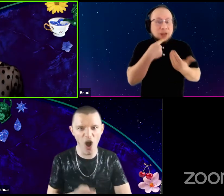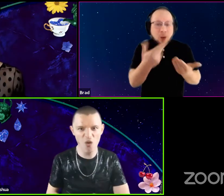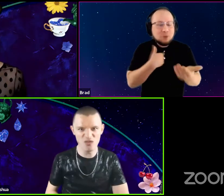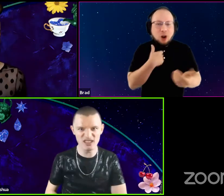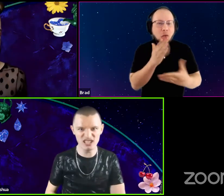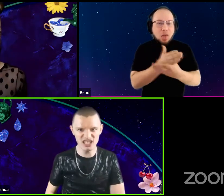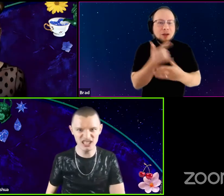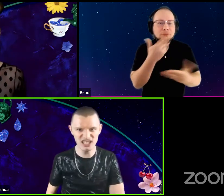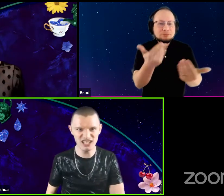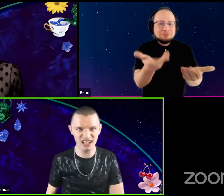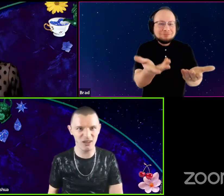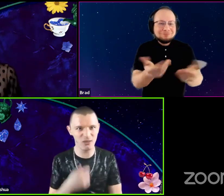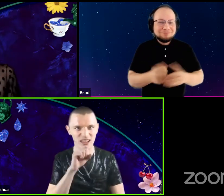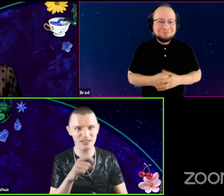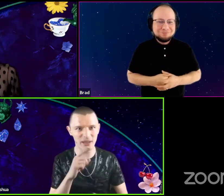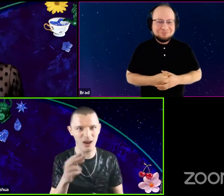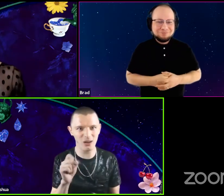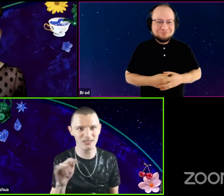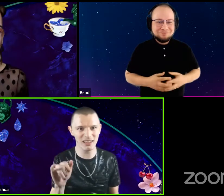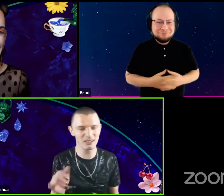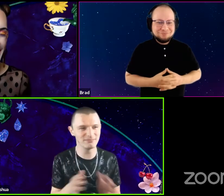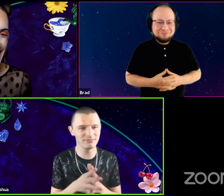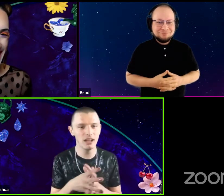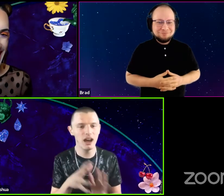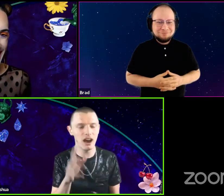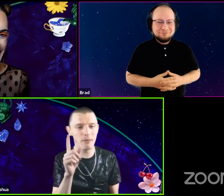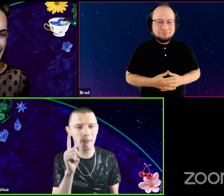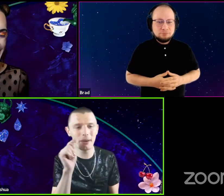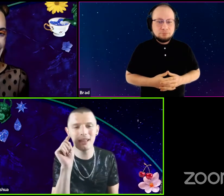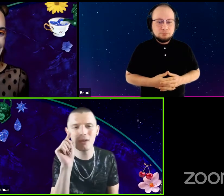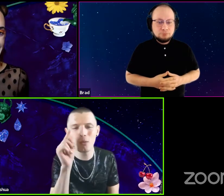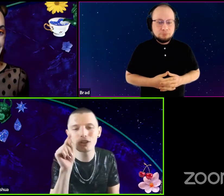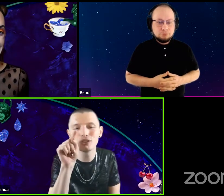Oh YESSS. I would love to be a host. I'm like, Hm. But like,